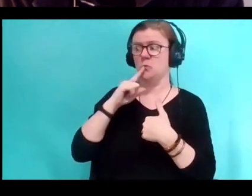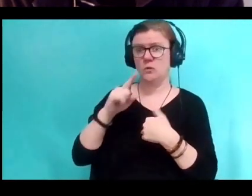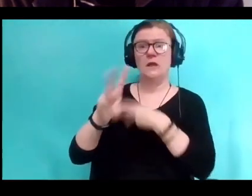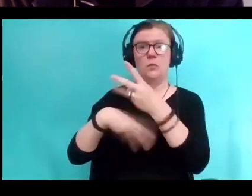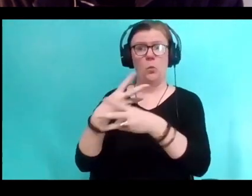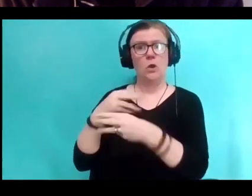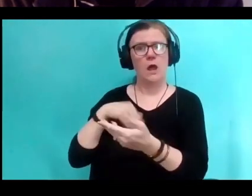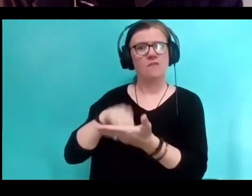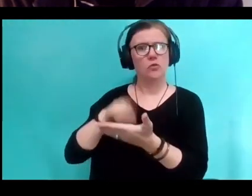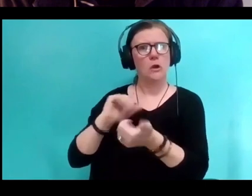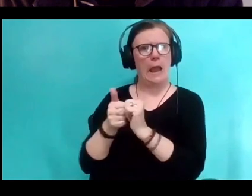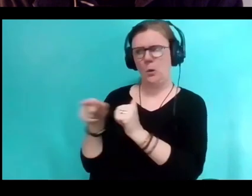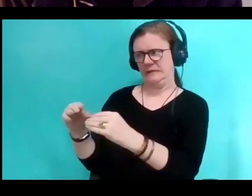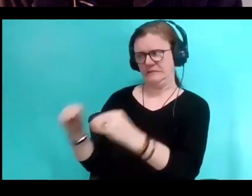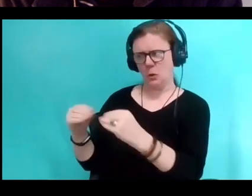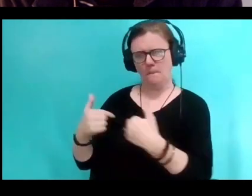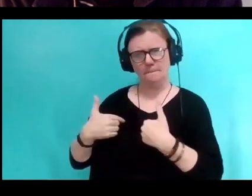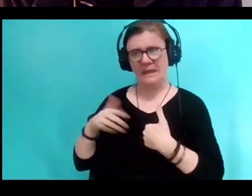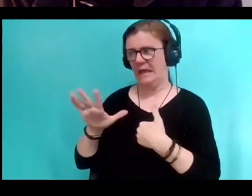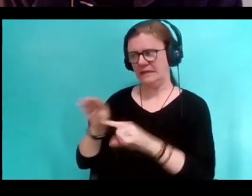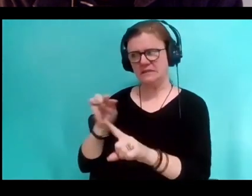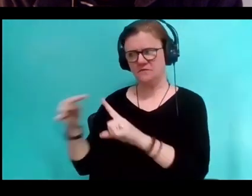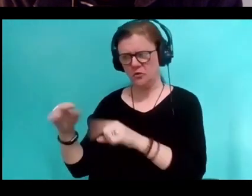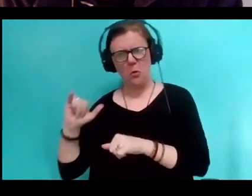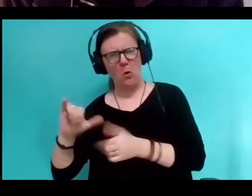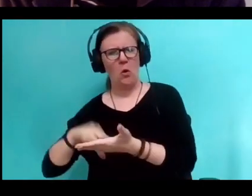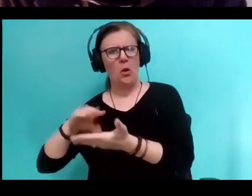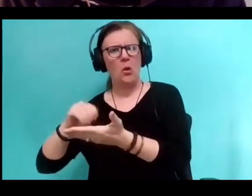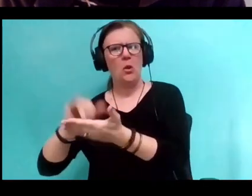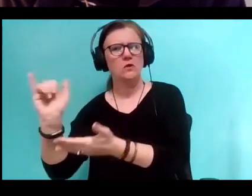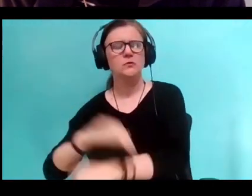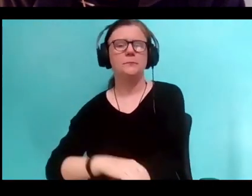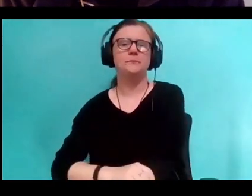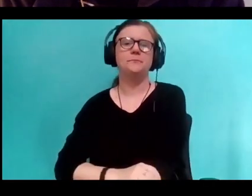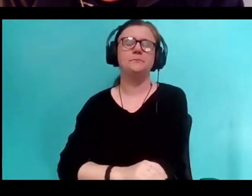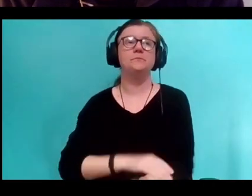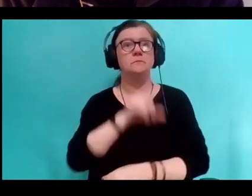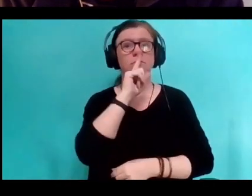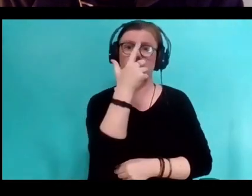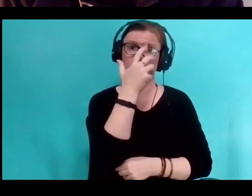as I've learned about his disabilities. What I wasn't expecting, if I'm absolutely honest